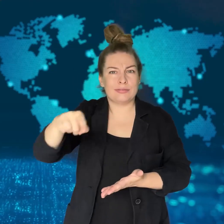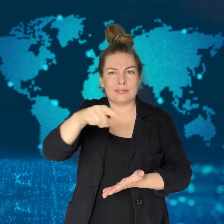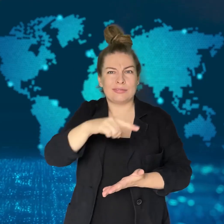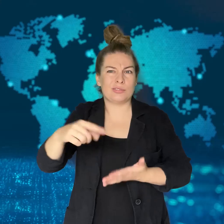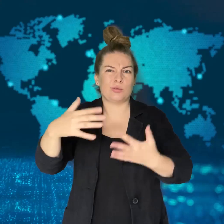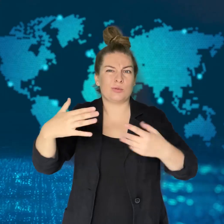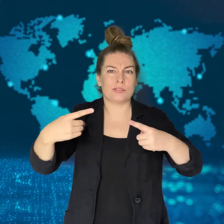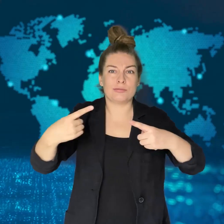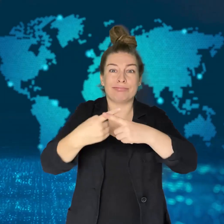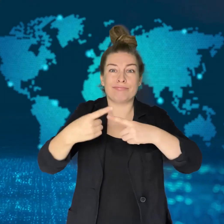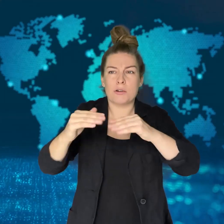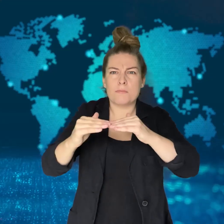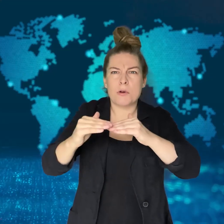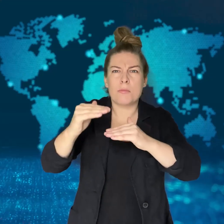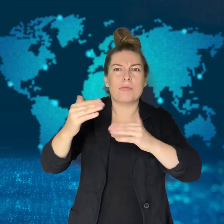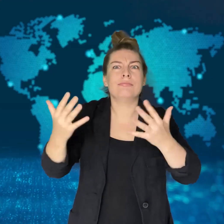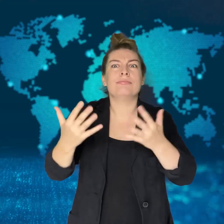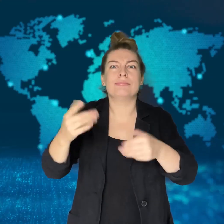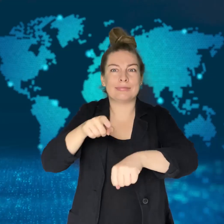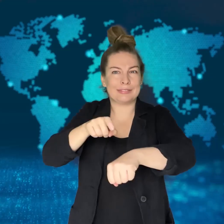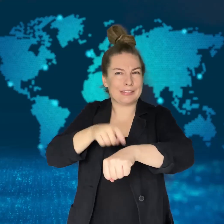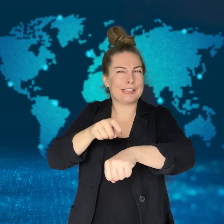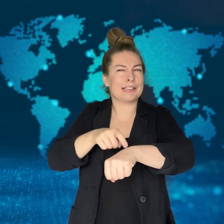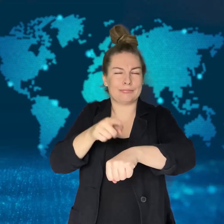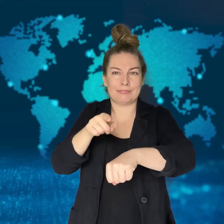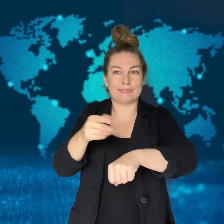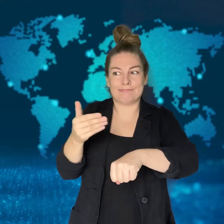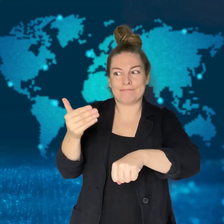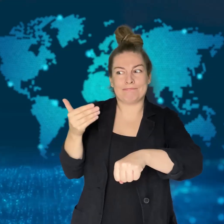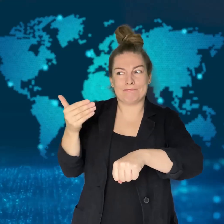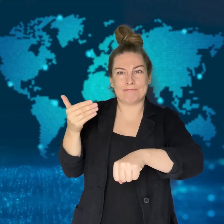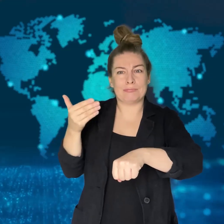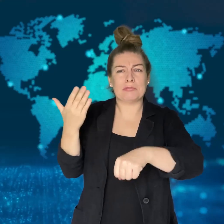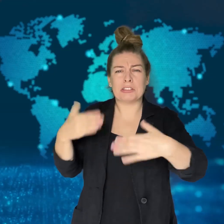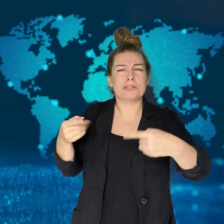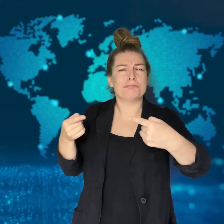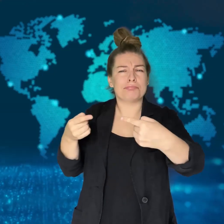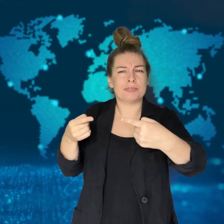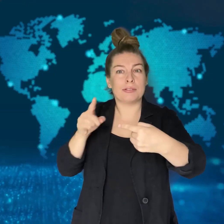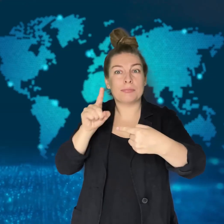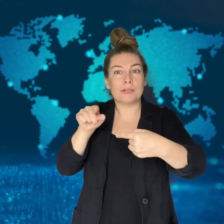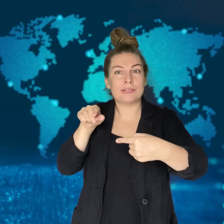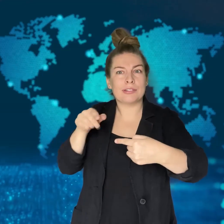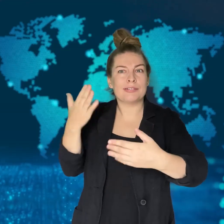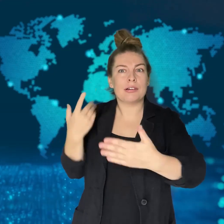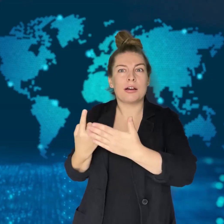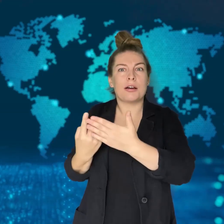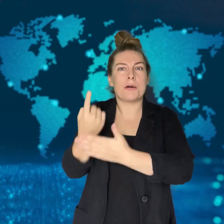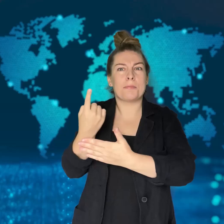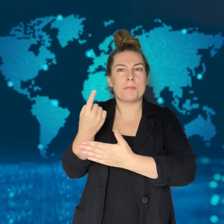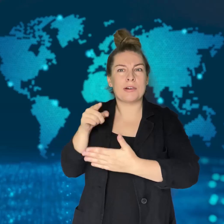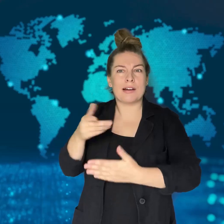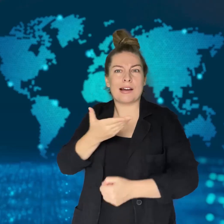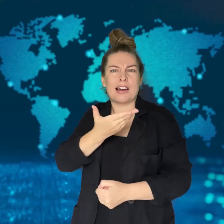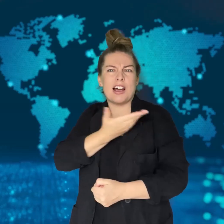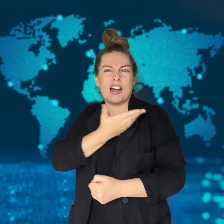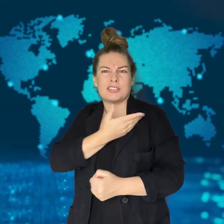Israel and Hezbollah have exchanged strikes across